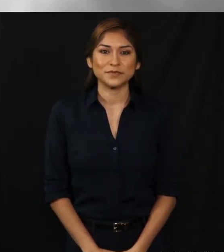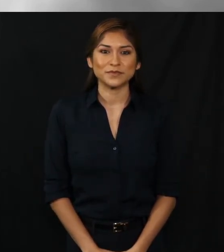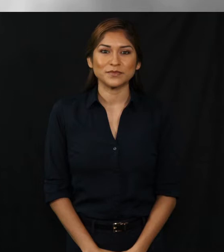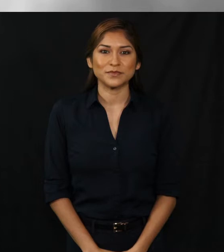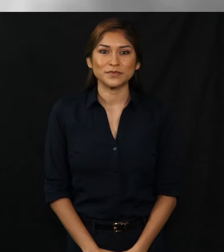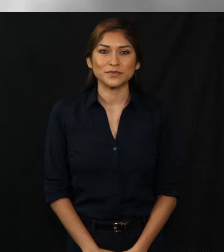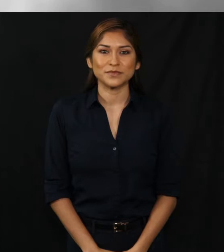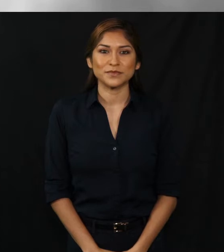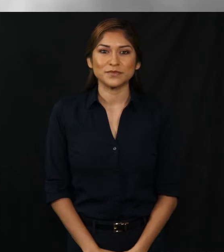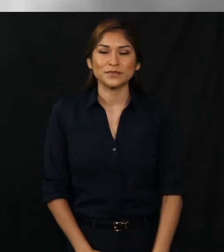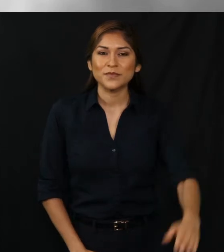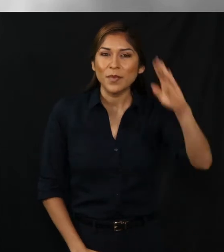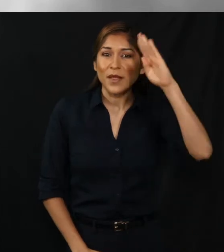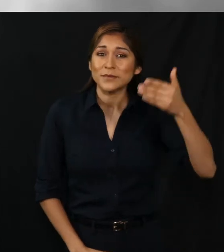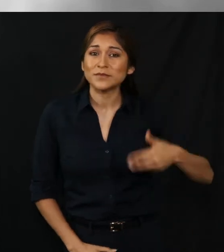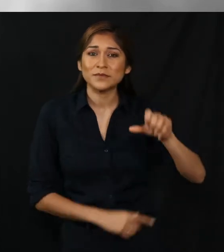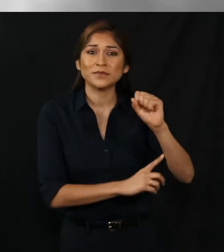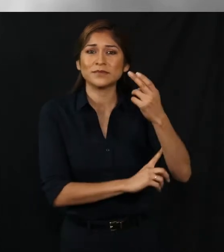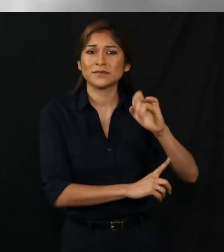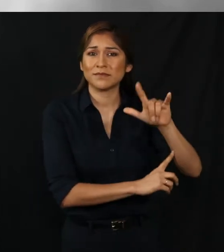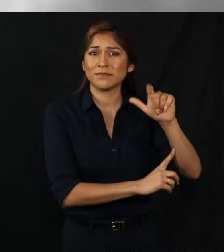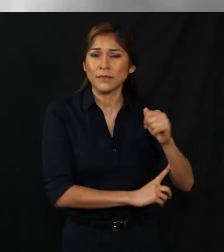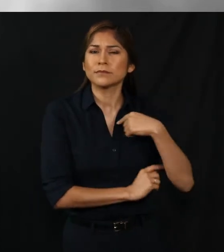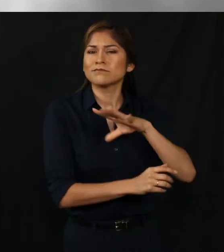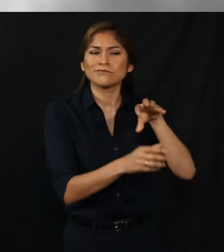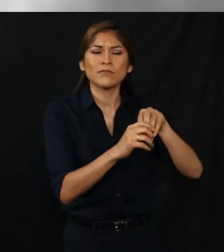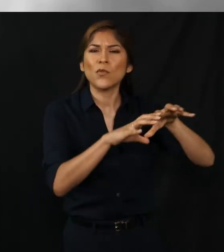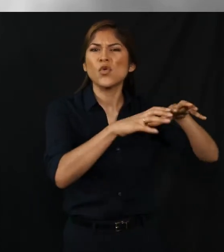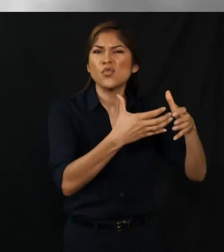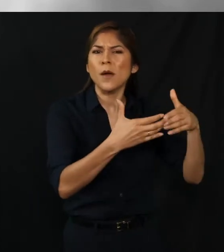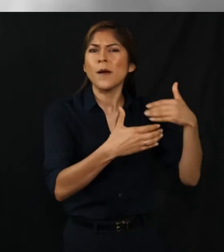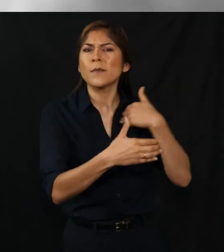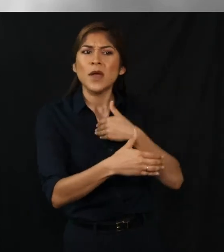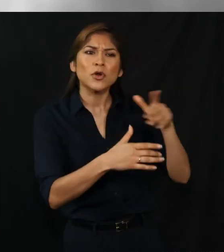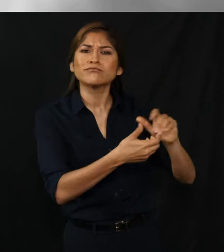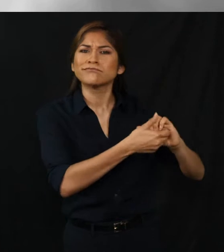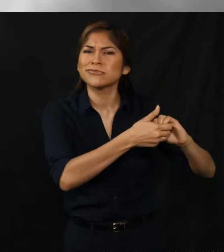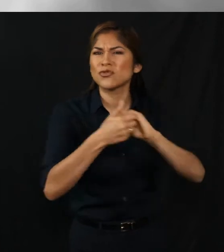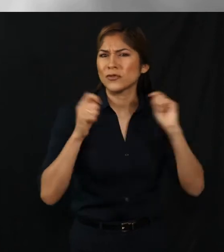I'm Sheila and I'm a member of United for Change, a grassroots self-advocacy